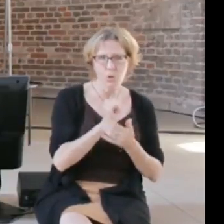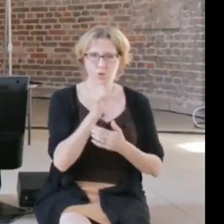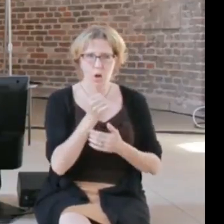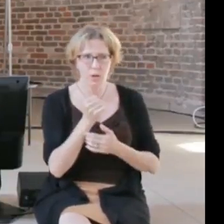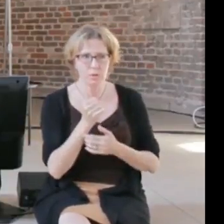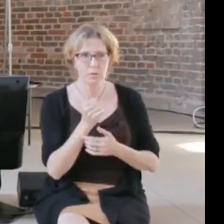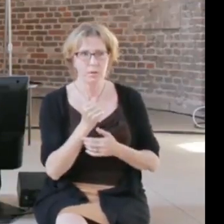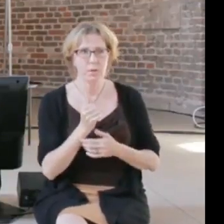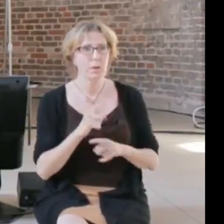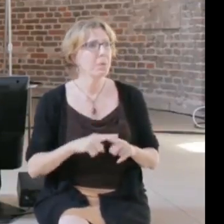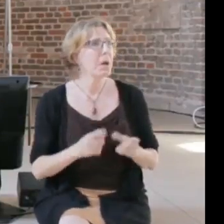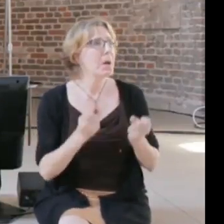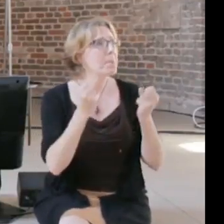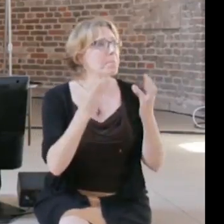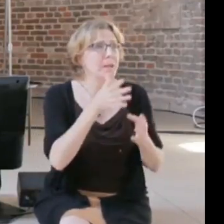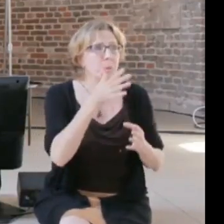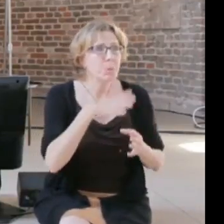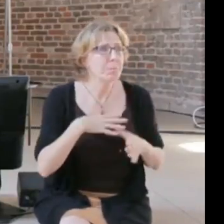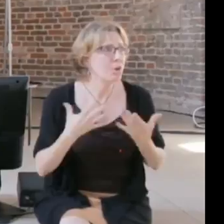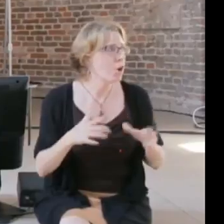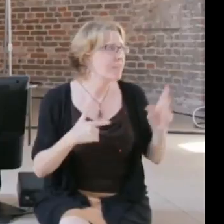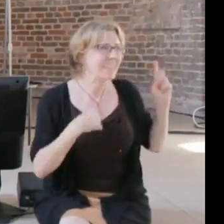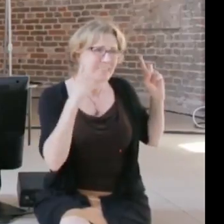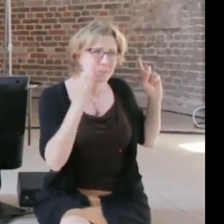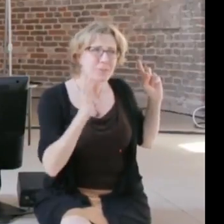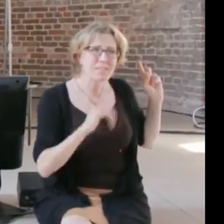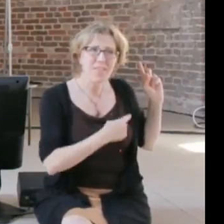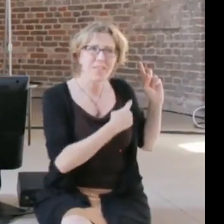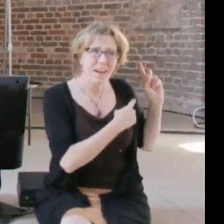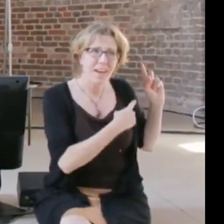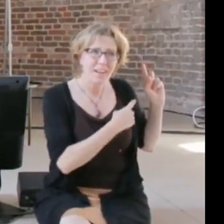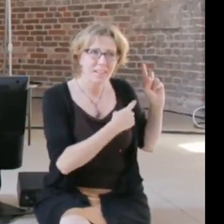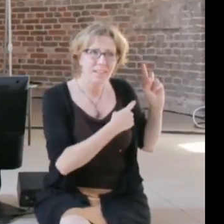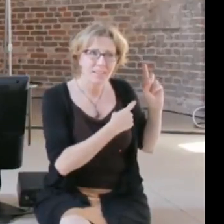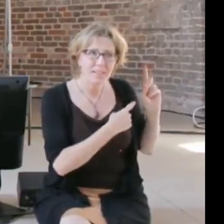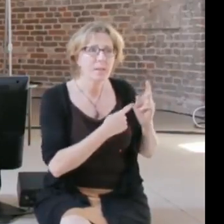of women already have today, I mean this is exactly how stalkers use social media, and